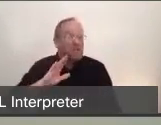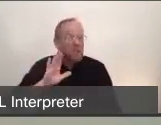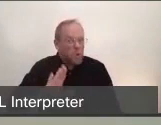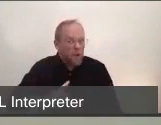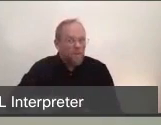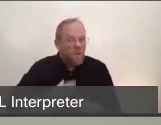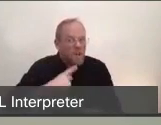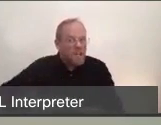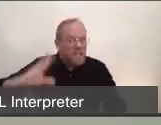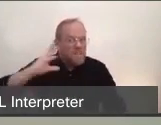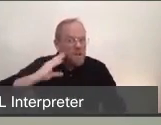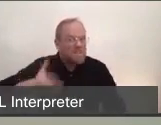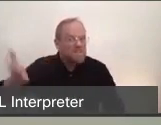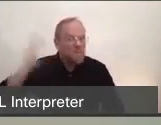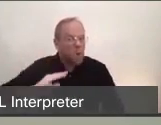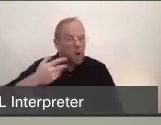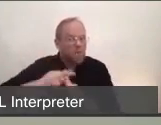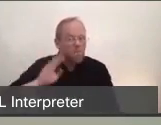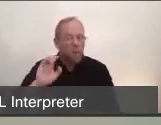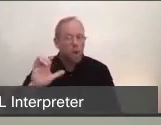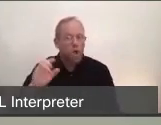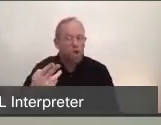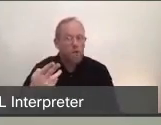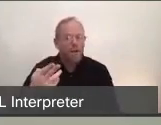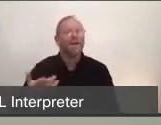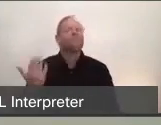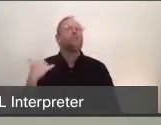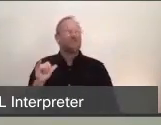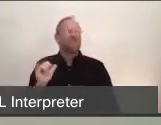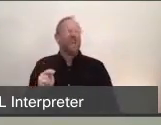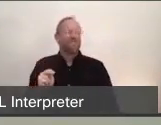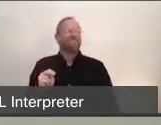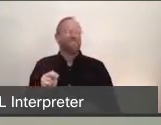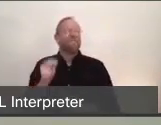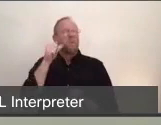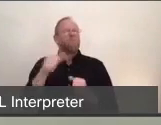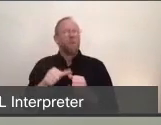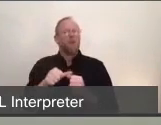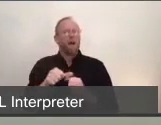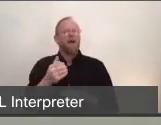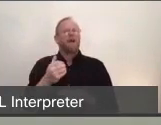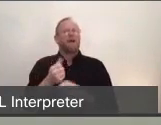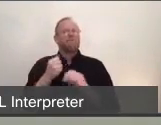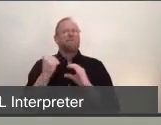I forwarded an email from California Department of Public Health to our communicable disease team,